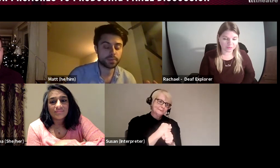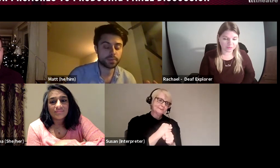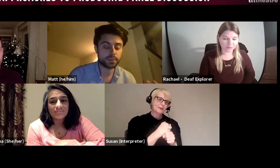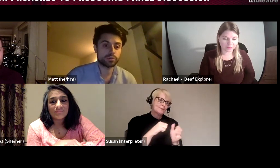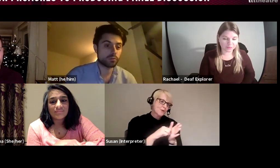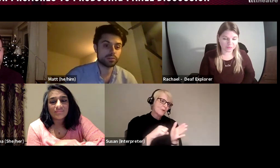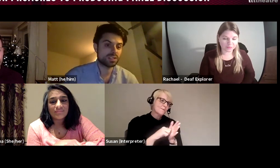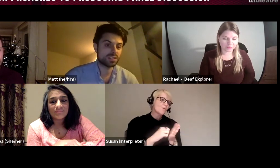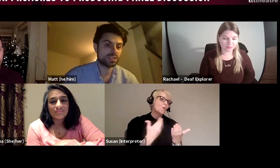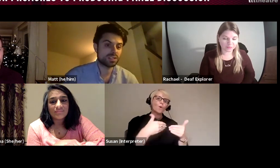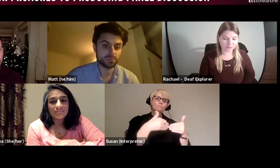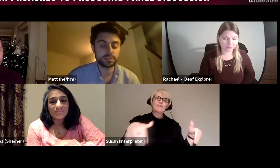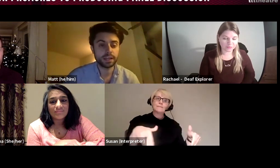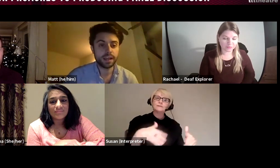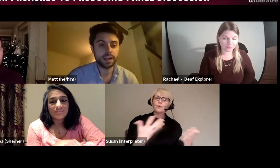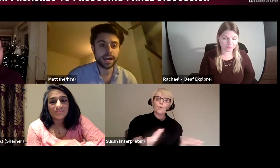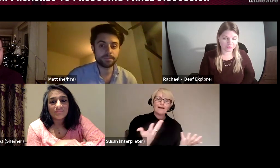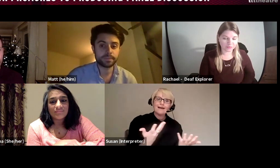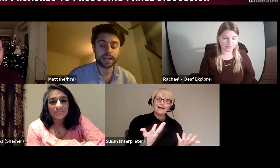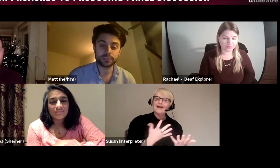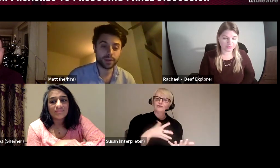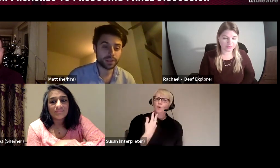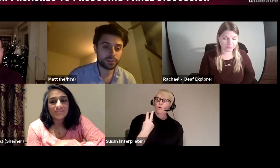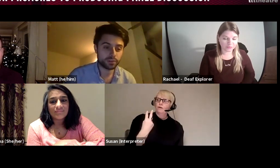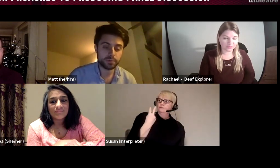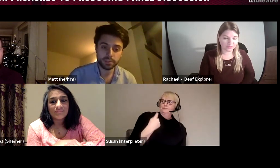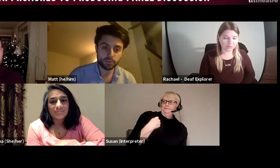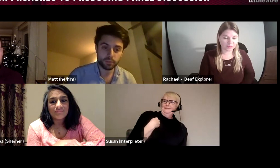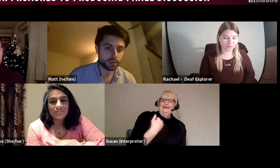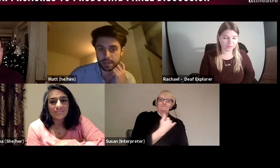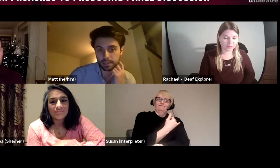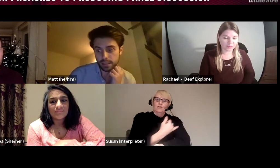might be because you don't want to see vulnerable that's when you can cause problems and one of the